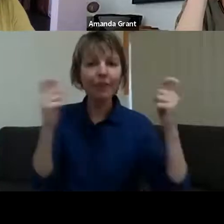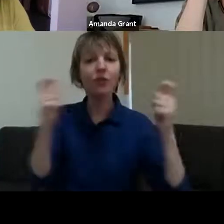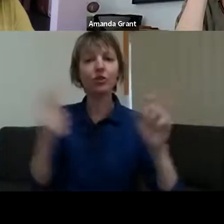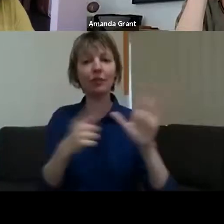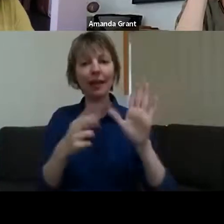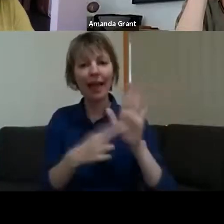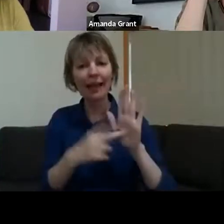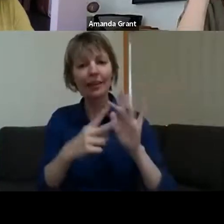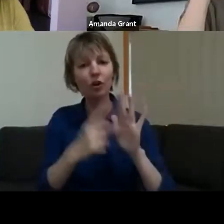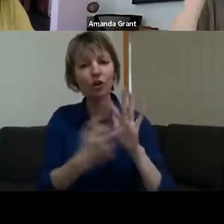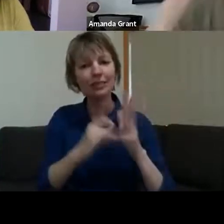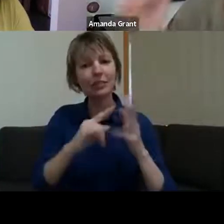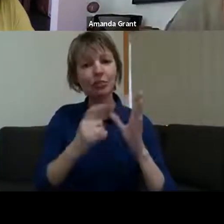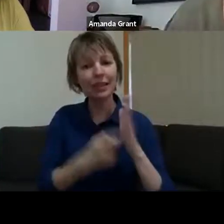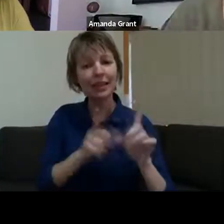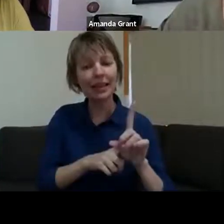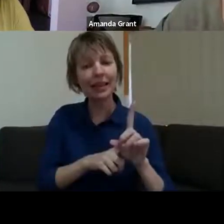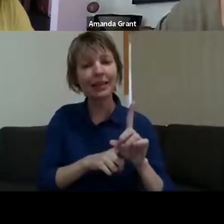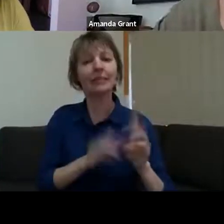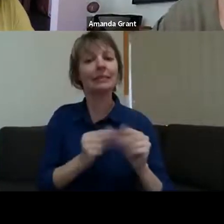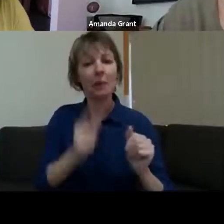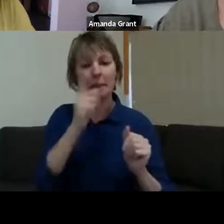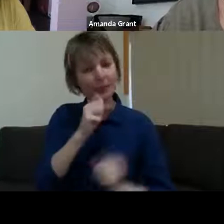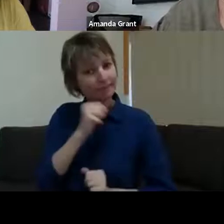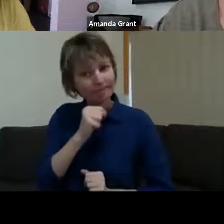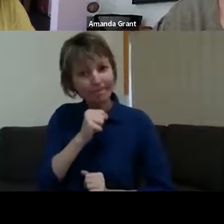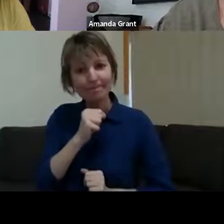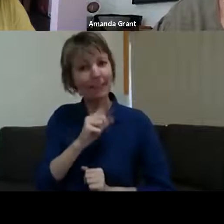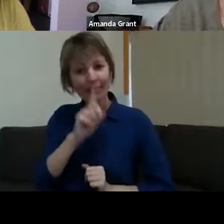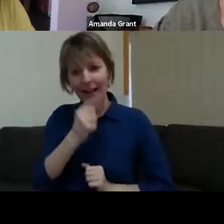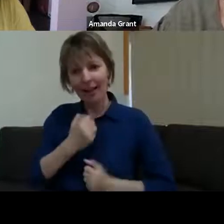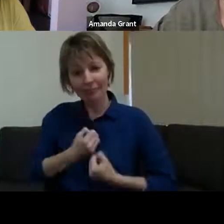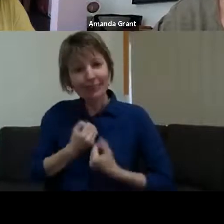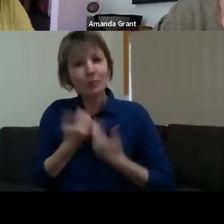ability for people to - not everyone can talk about it, so the ability